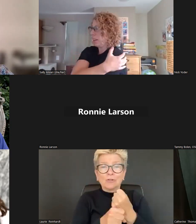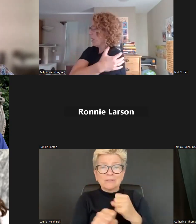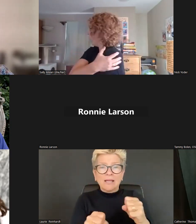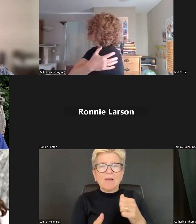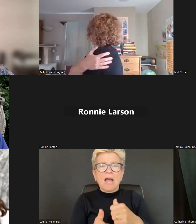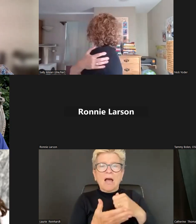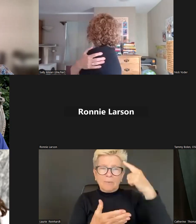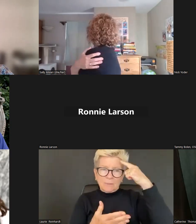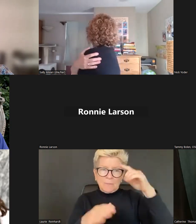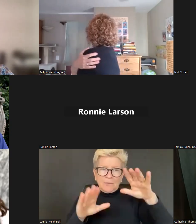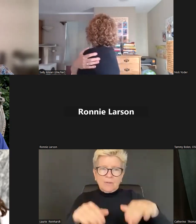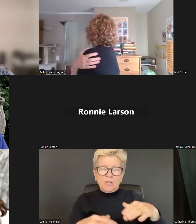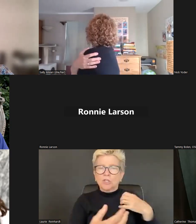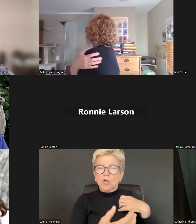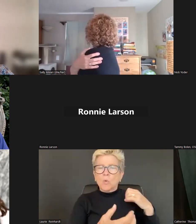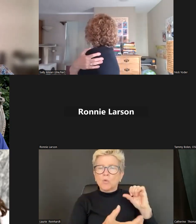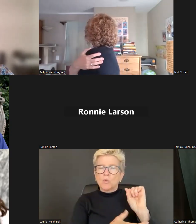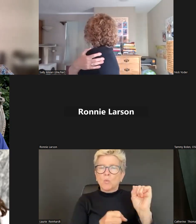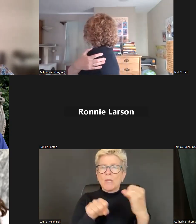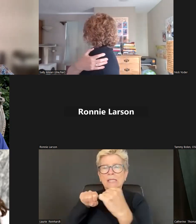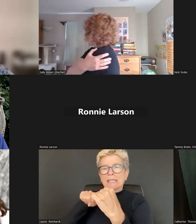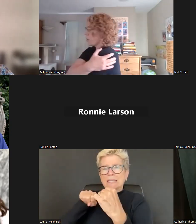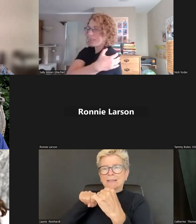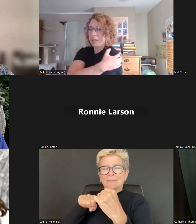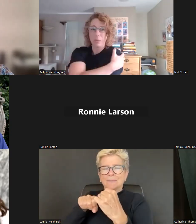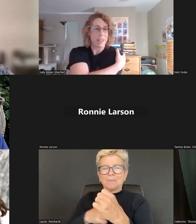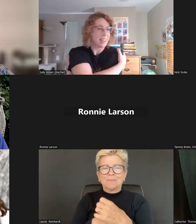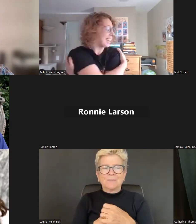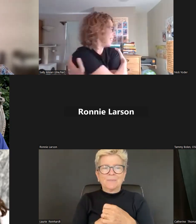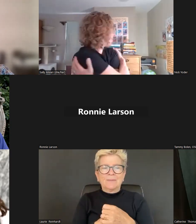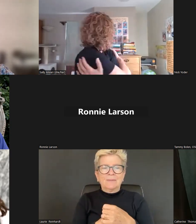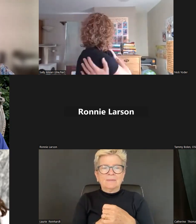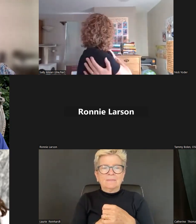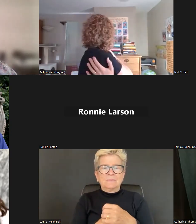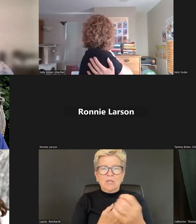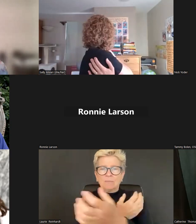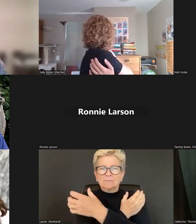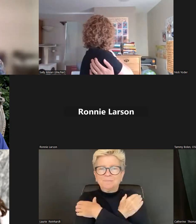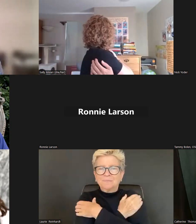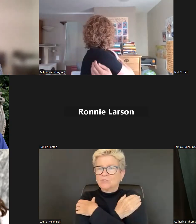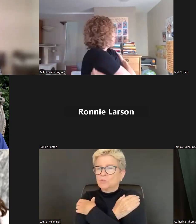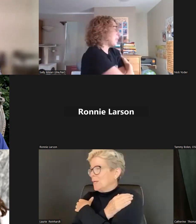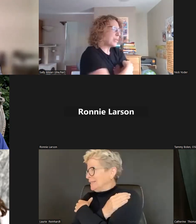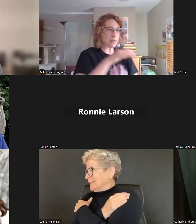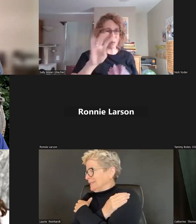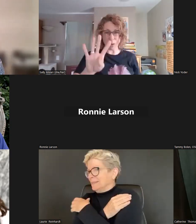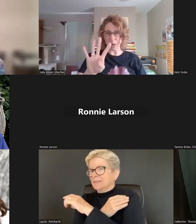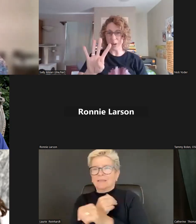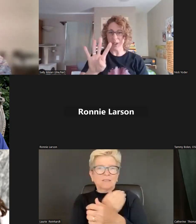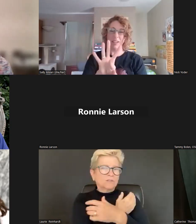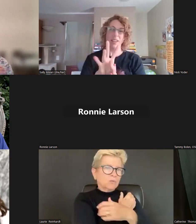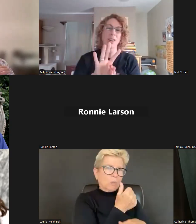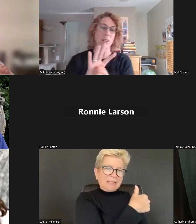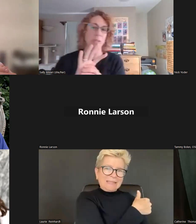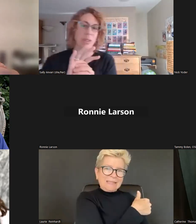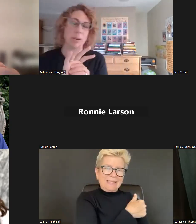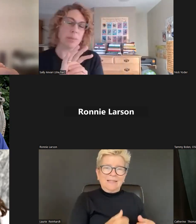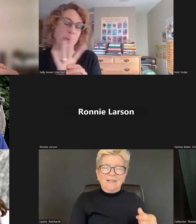And don't forget how critical and important that is. You give yourself a hug. Twist behind you and this is something I learned from ResMMENTICOM to for for folks dealing with PTSD looking behind you and naming and noting that you are safe.